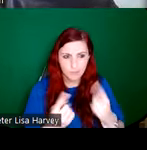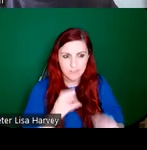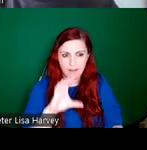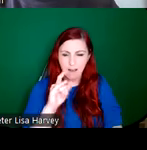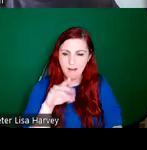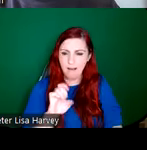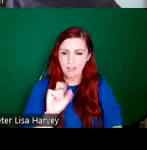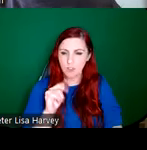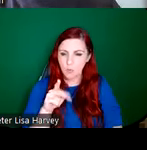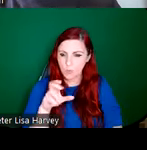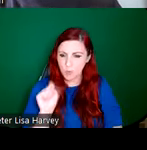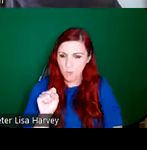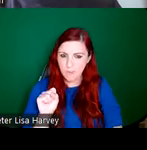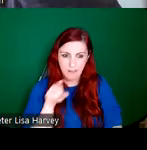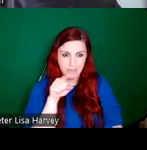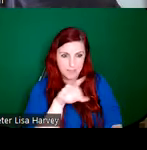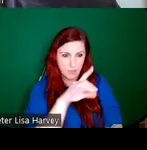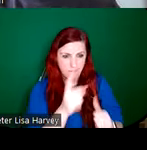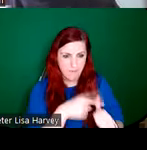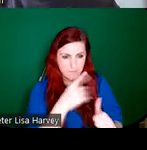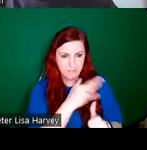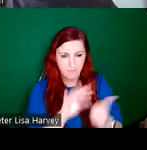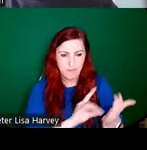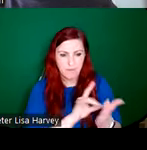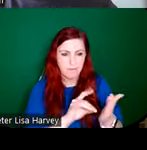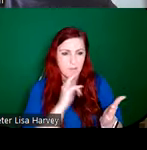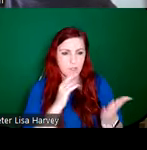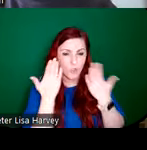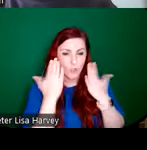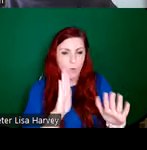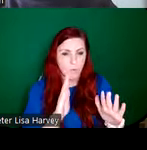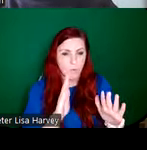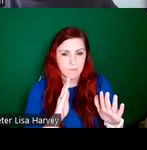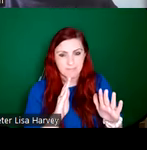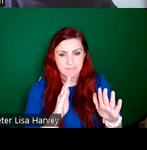advertisement from our archive, which show the dramatic evolution of Clarke